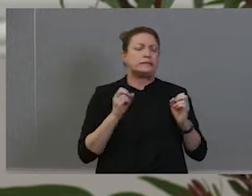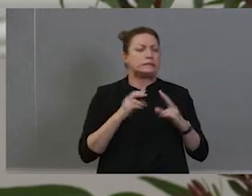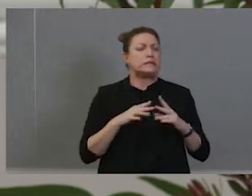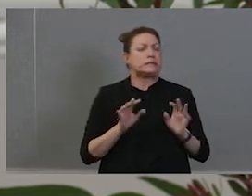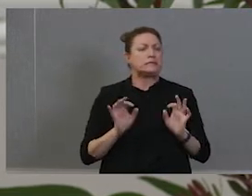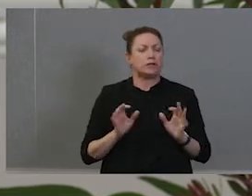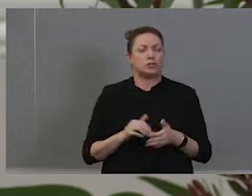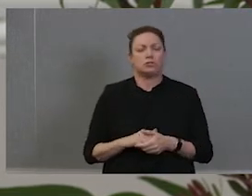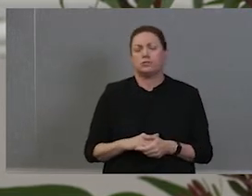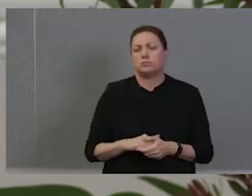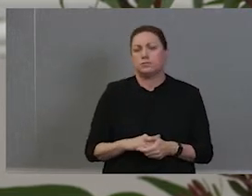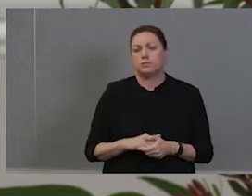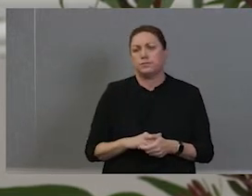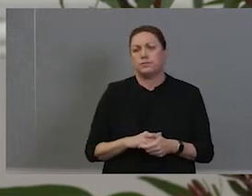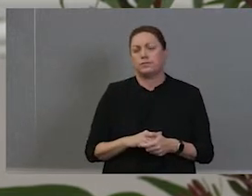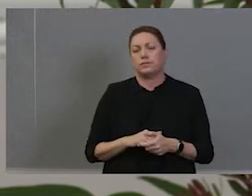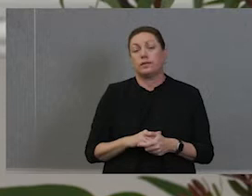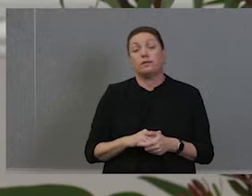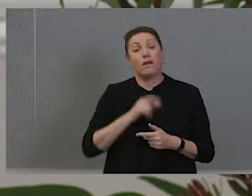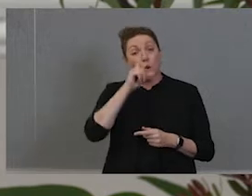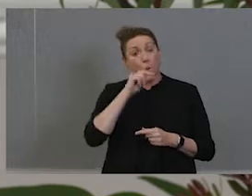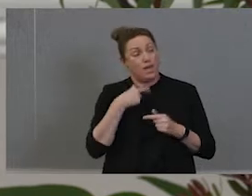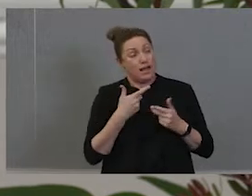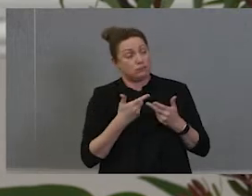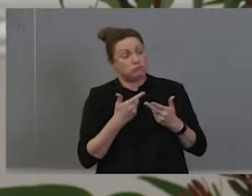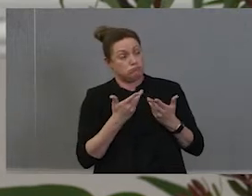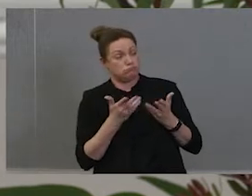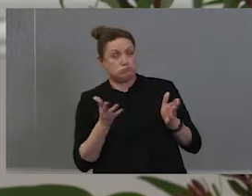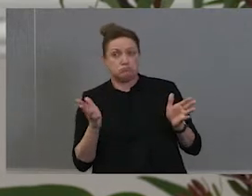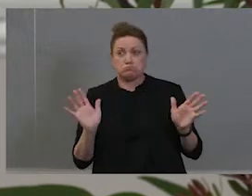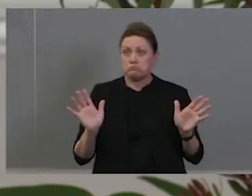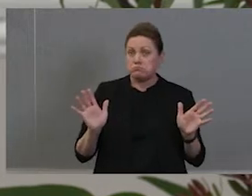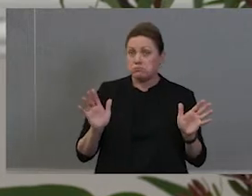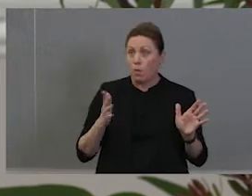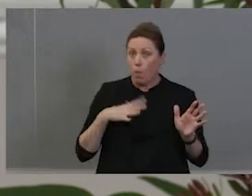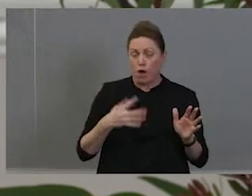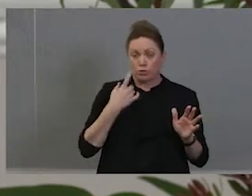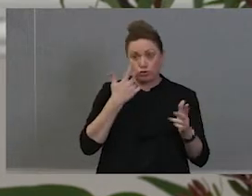if we can widen and show that goodness of black and white coming together for the for that